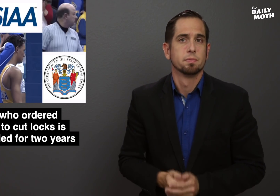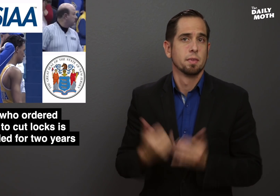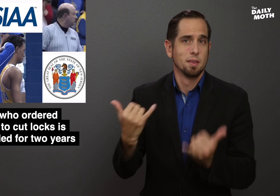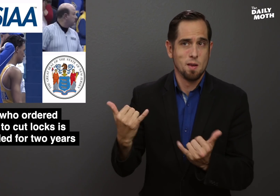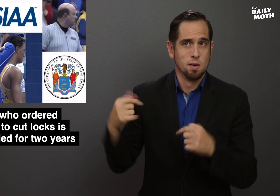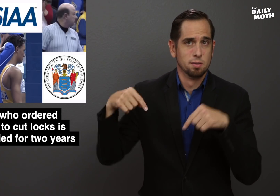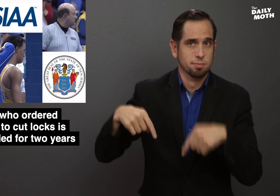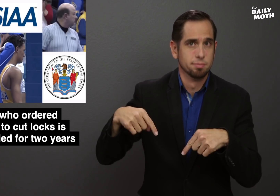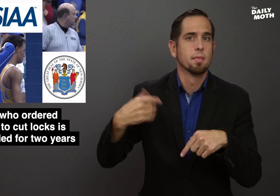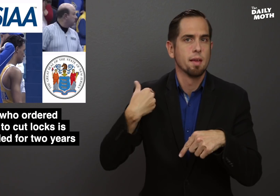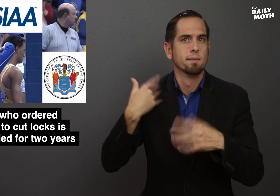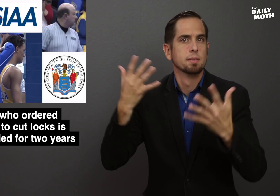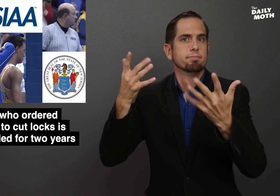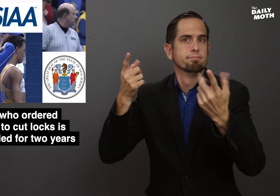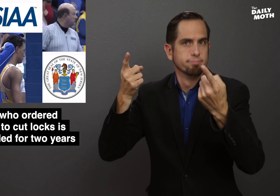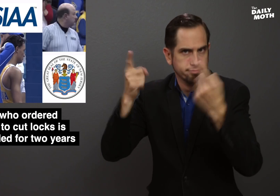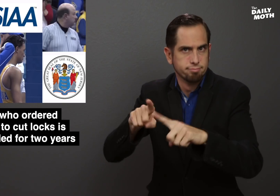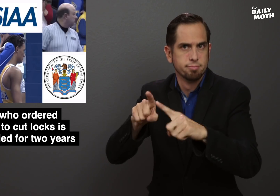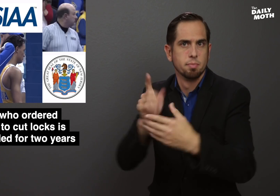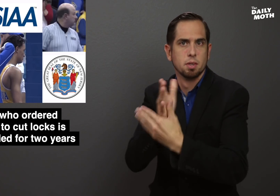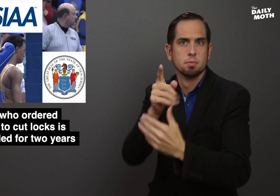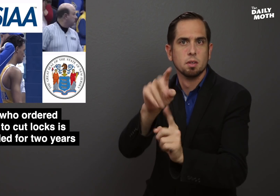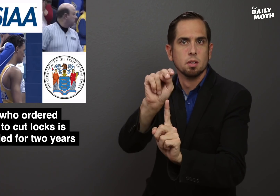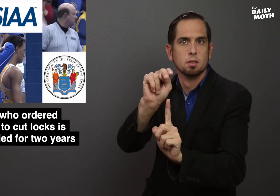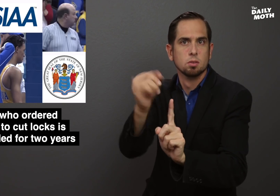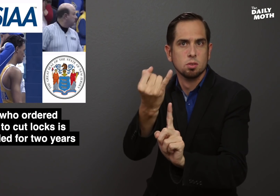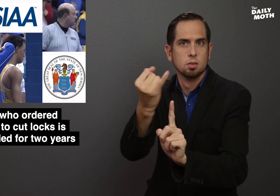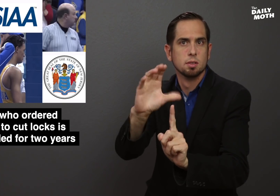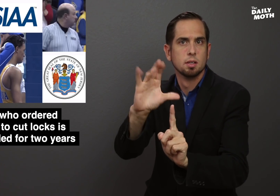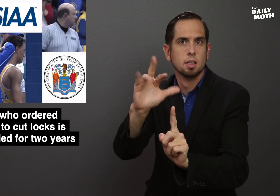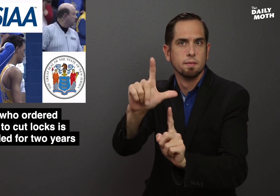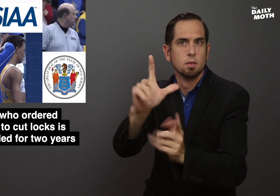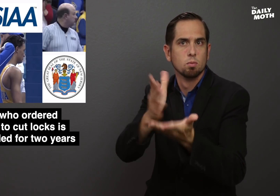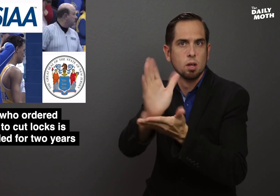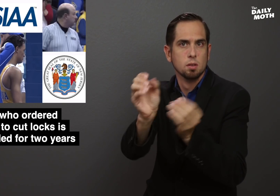There is now an agreement between the NJ Civil Rights